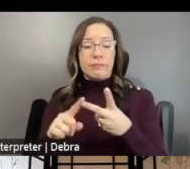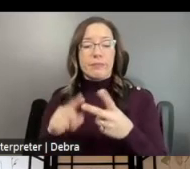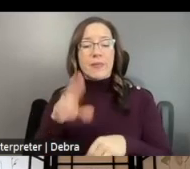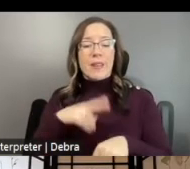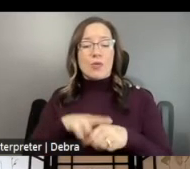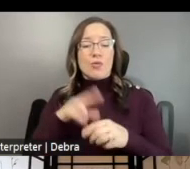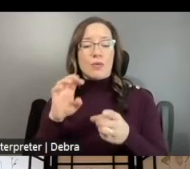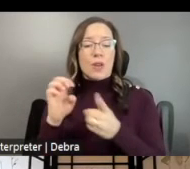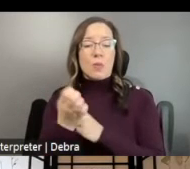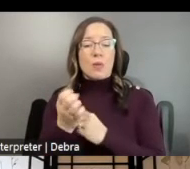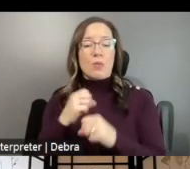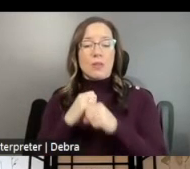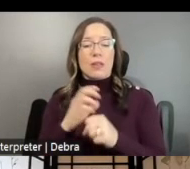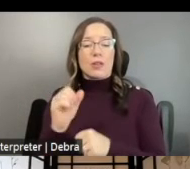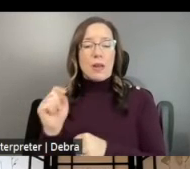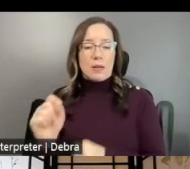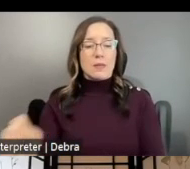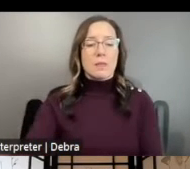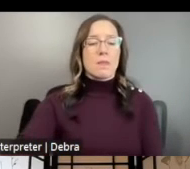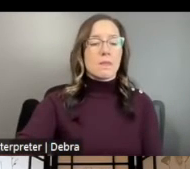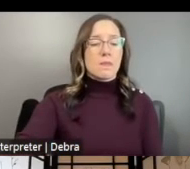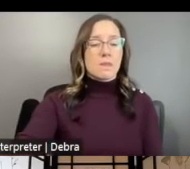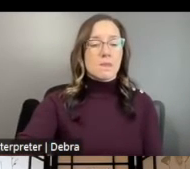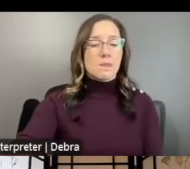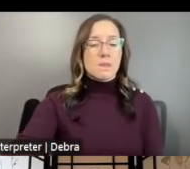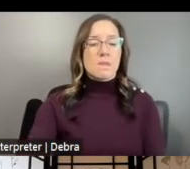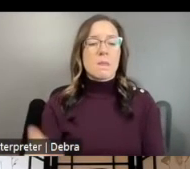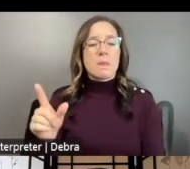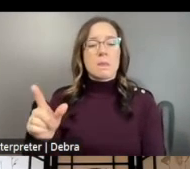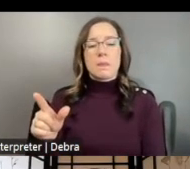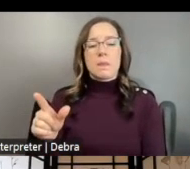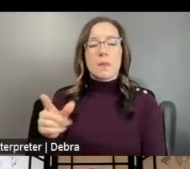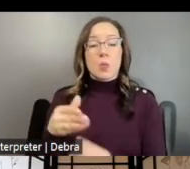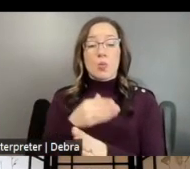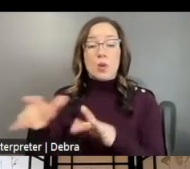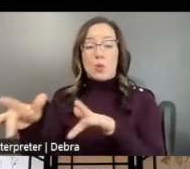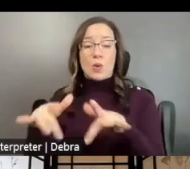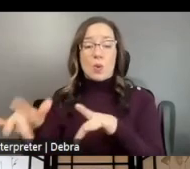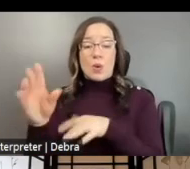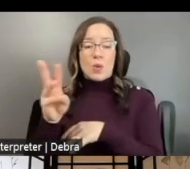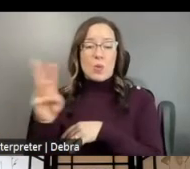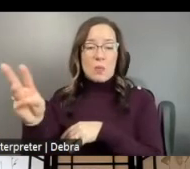PROTECTION ACT. AND YOU CAN FIND LINKS TO PRE-RECORDED WEBINARS ABOUT EACH OF THESE